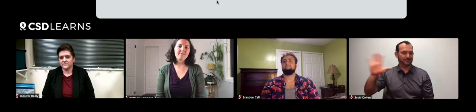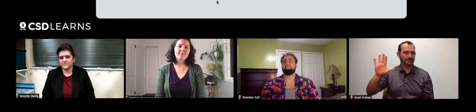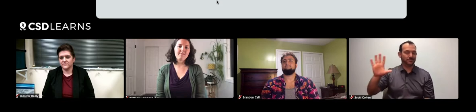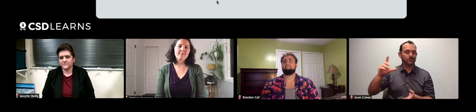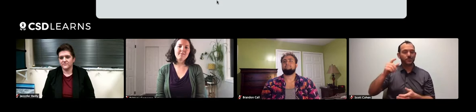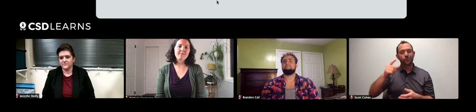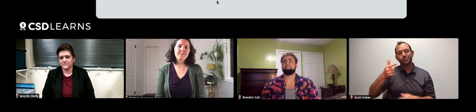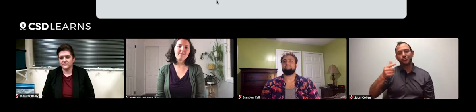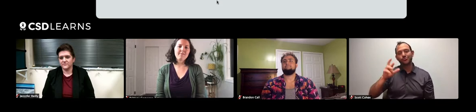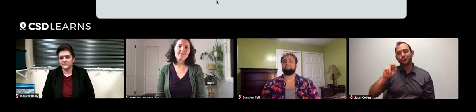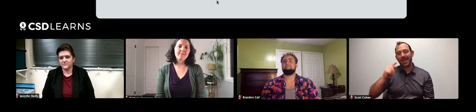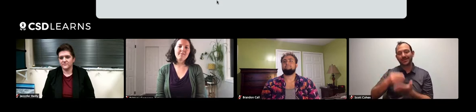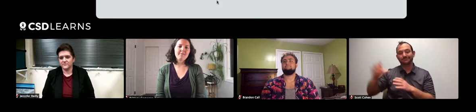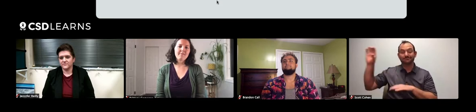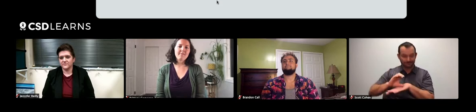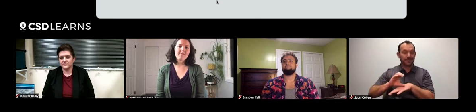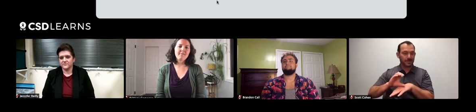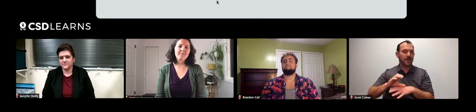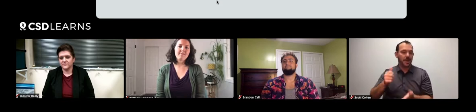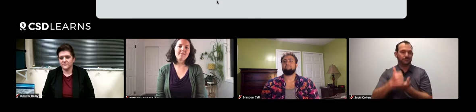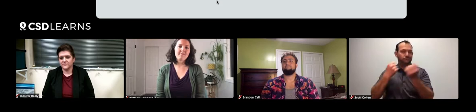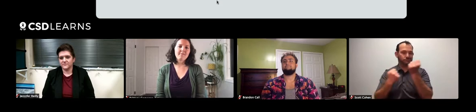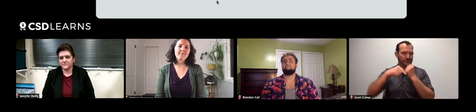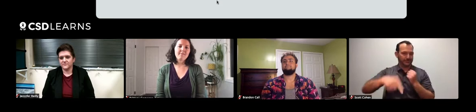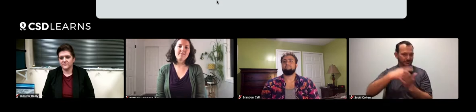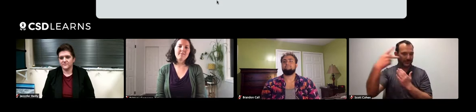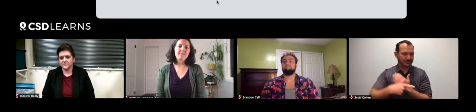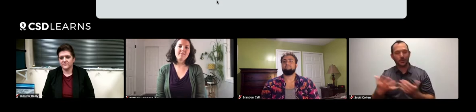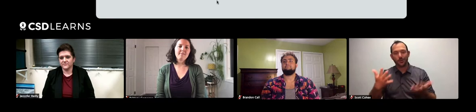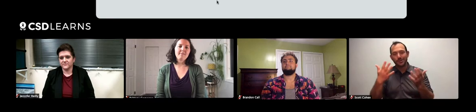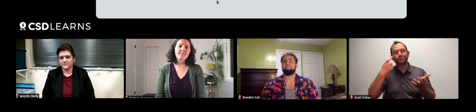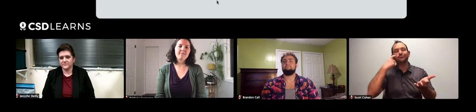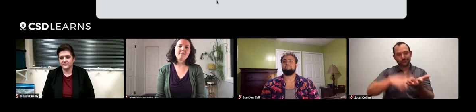General Motors has provided a grant to help sustain this program,